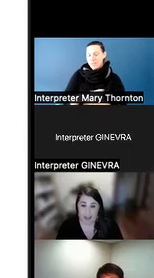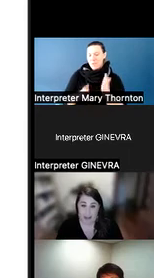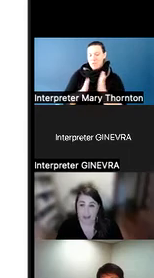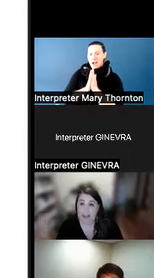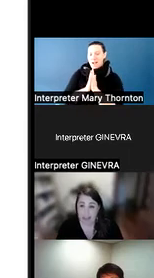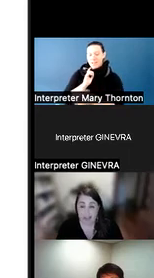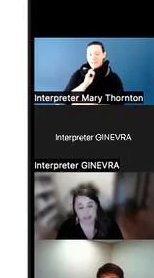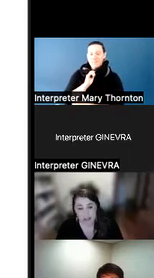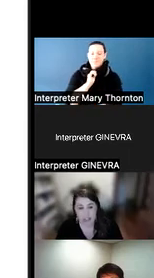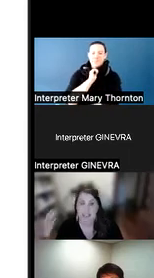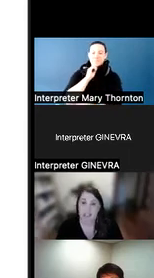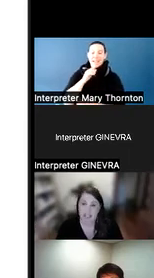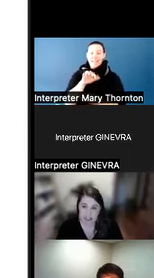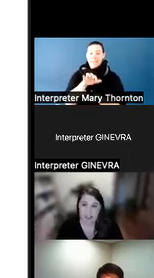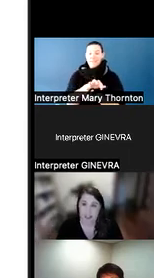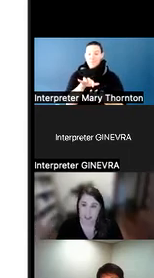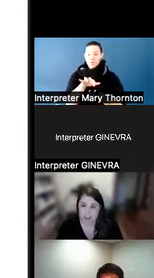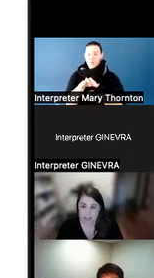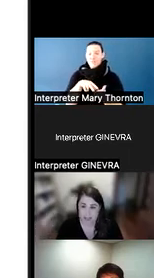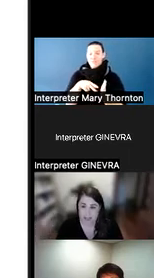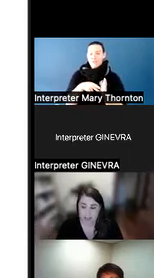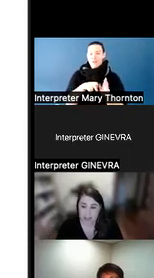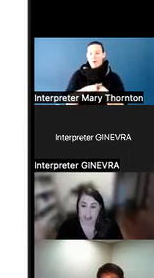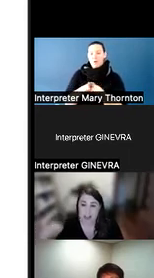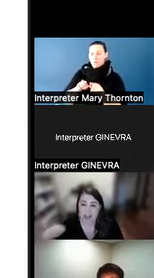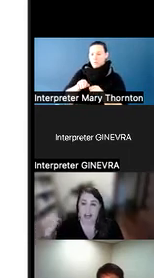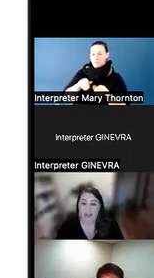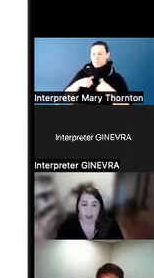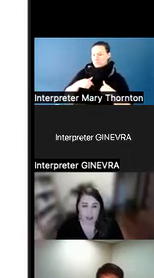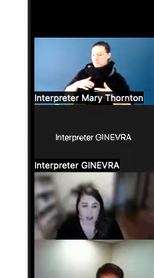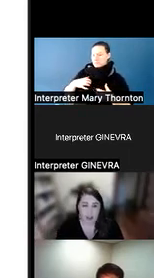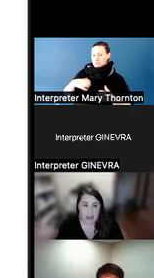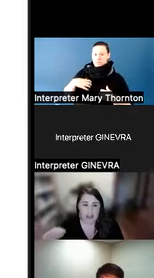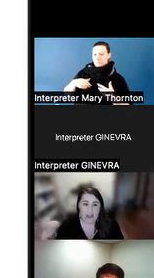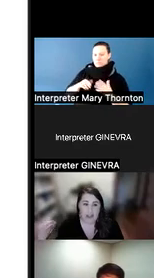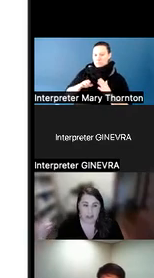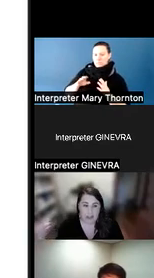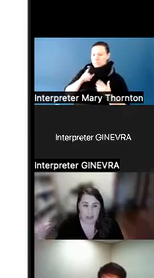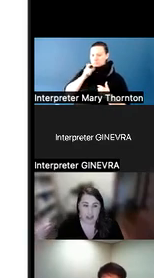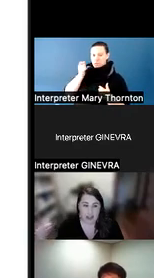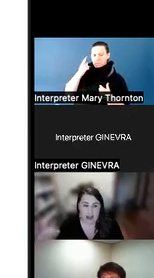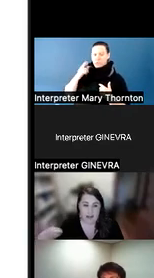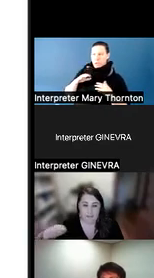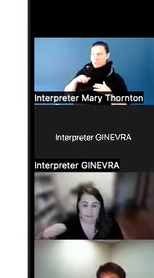And then that confusion is additionally dysregulating. And then also, if there's something